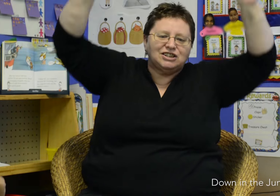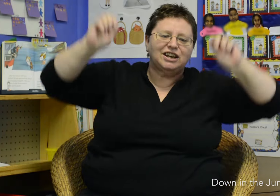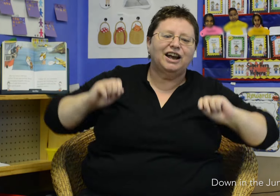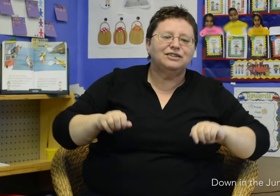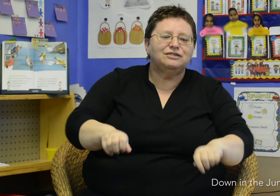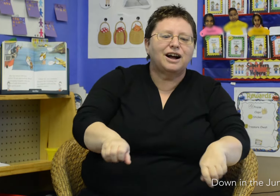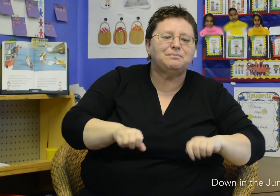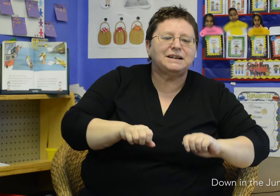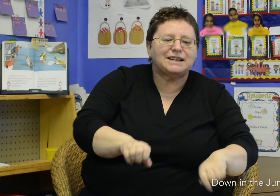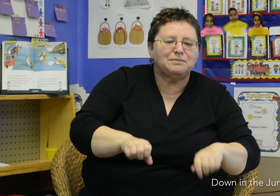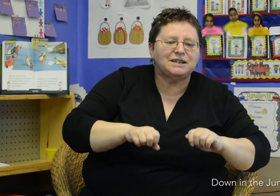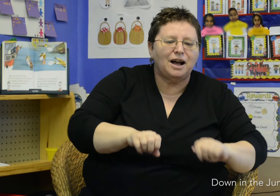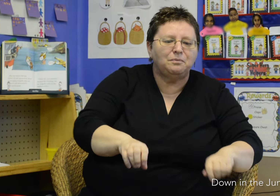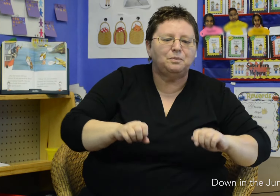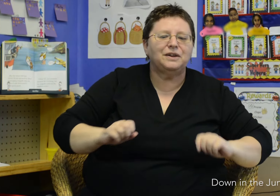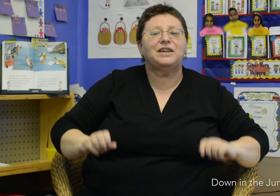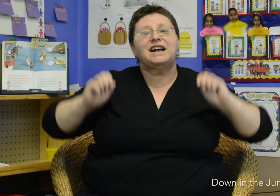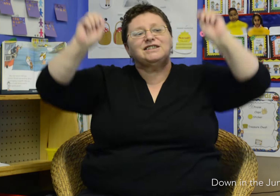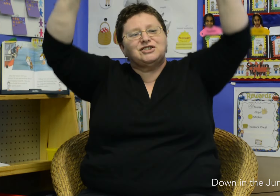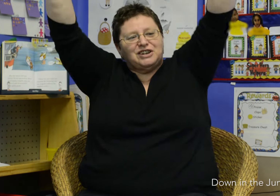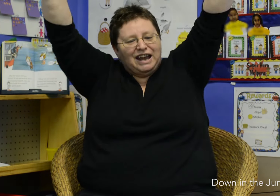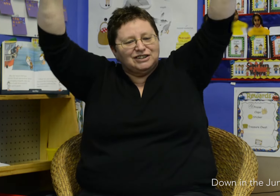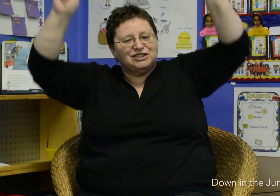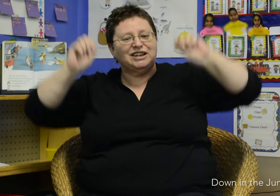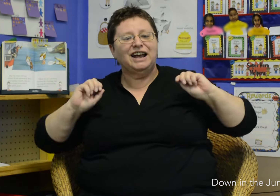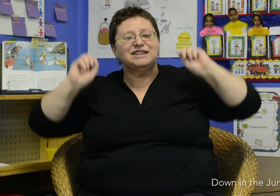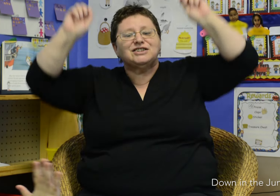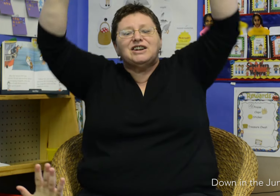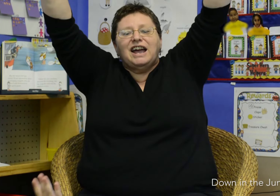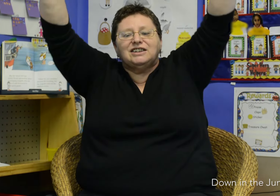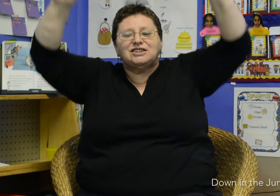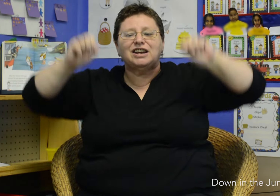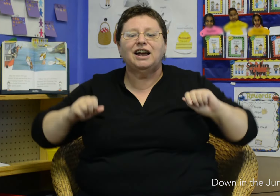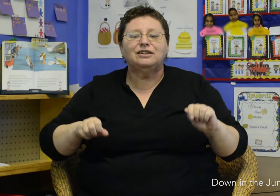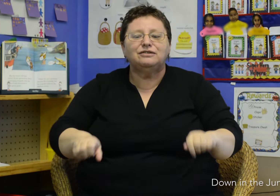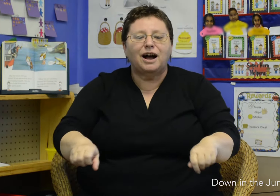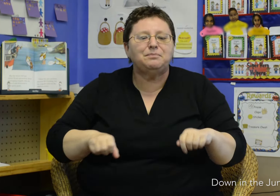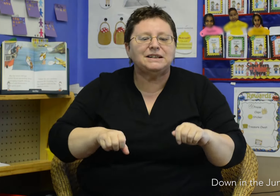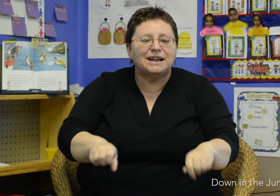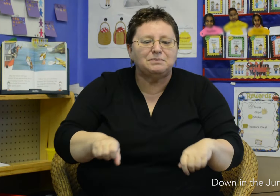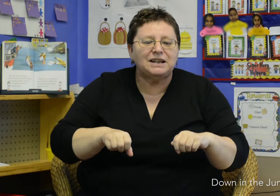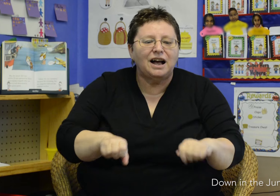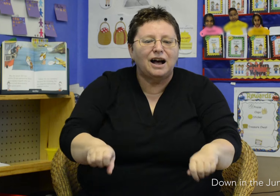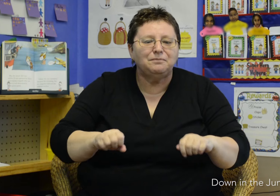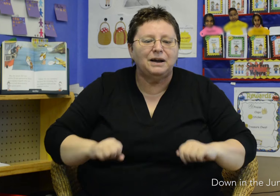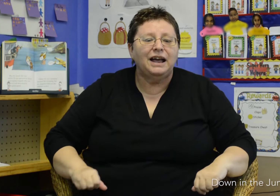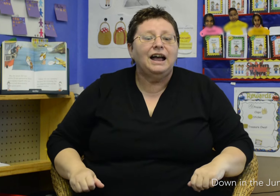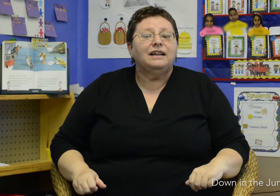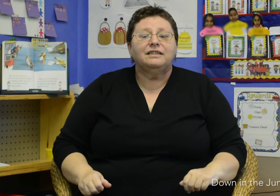rub-a-dub-dub, with a stretch, stretch, rub-a-dub-dub, with a stretch, stretch, rub-a-dub-dub, that's